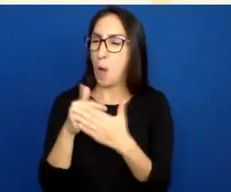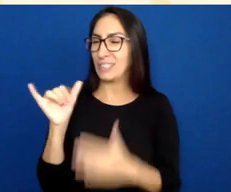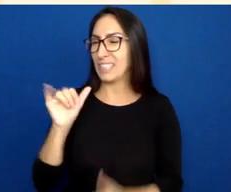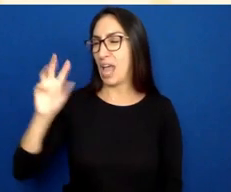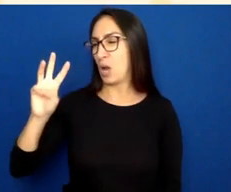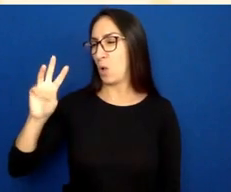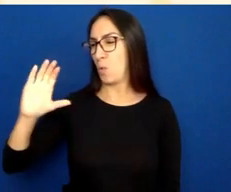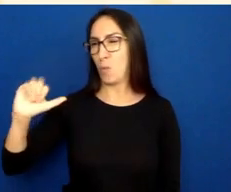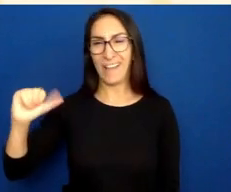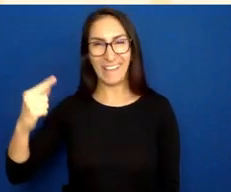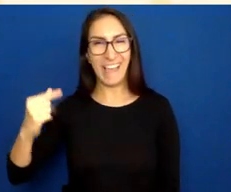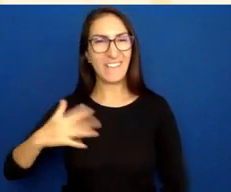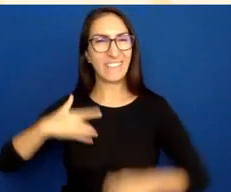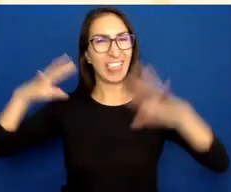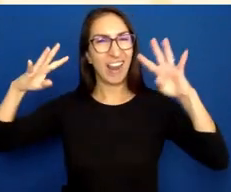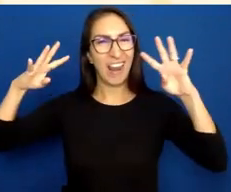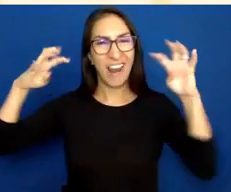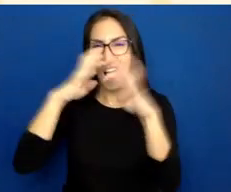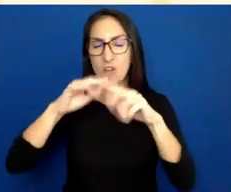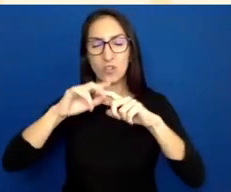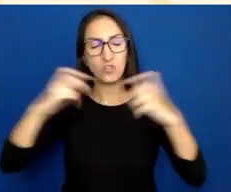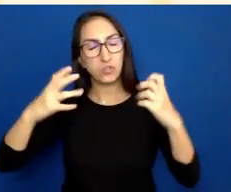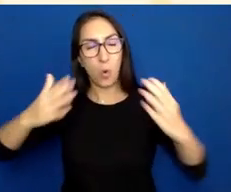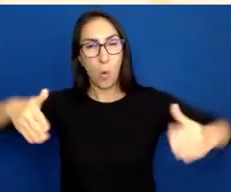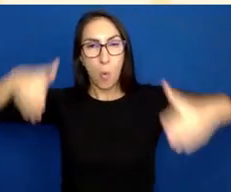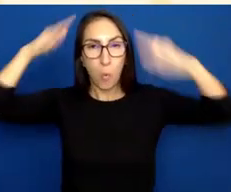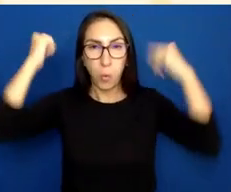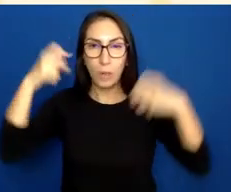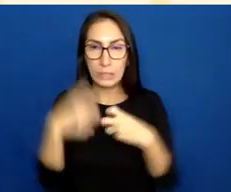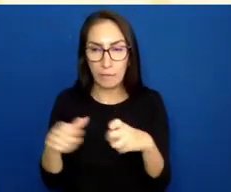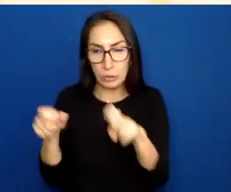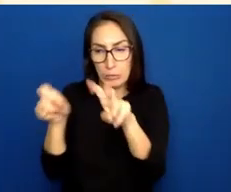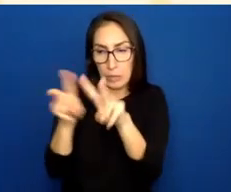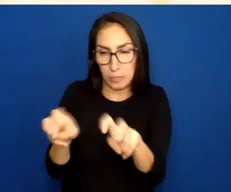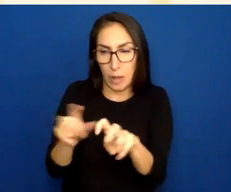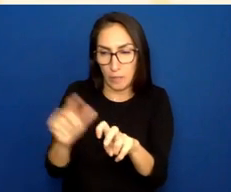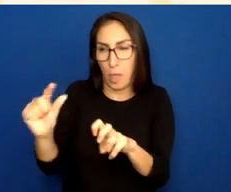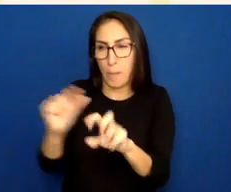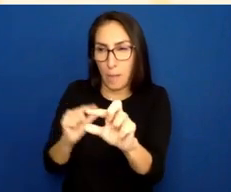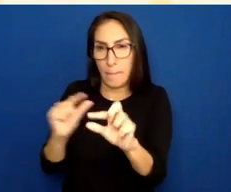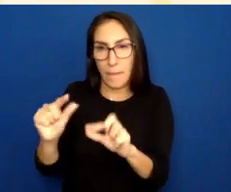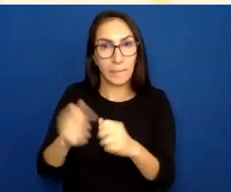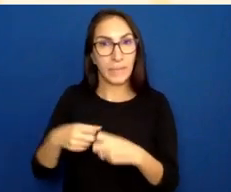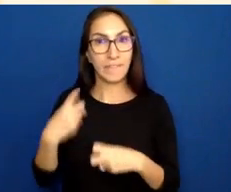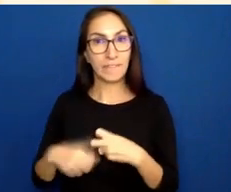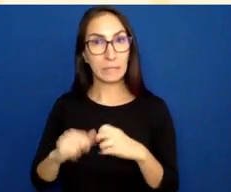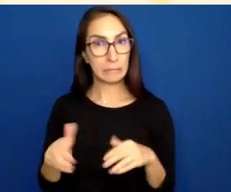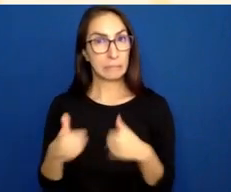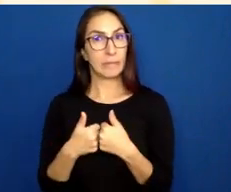and really big and hard to digest. But what I want to cover today is just some few top-level things